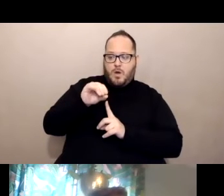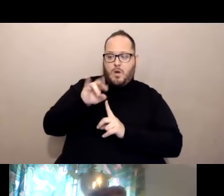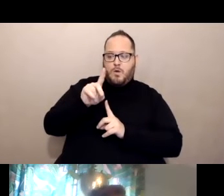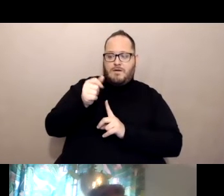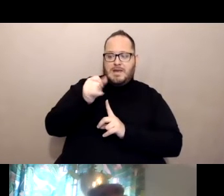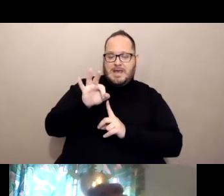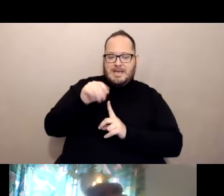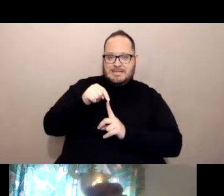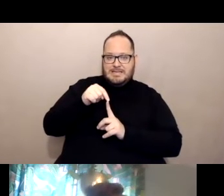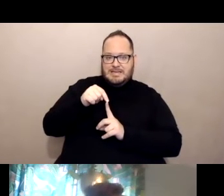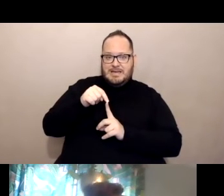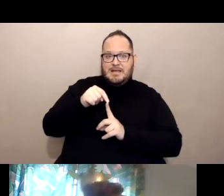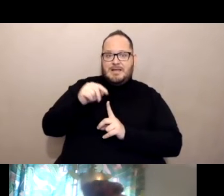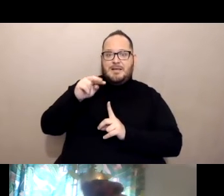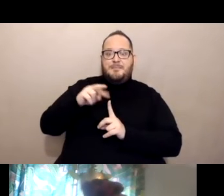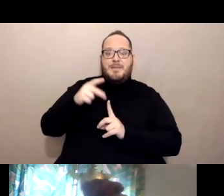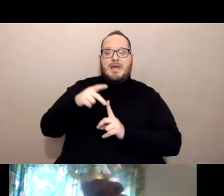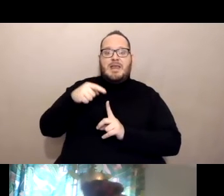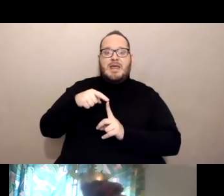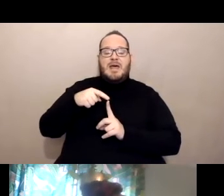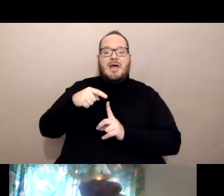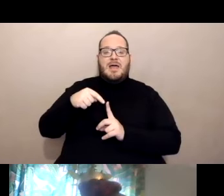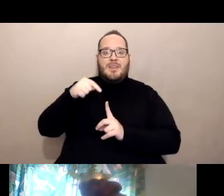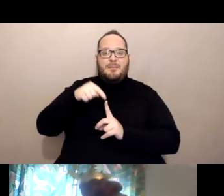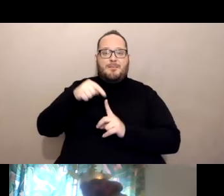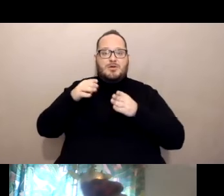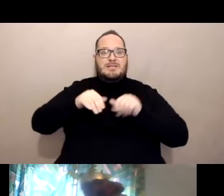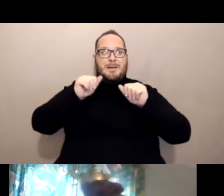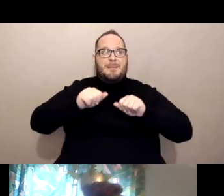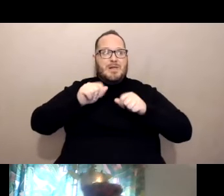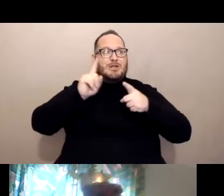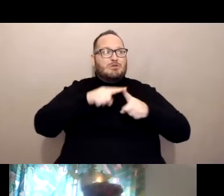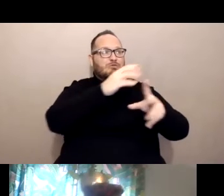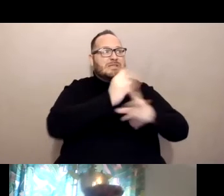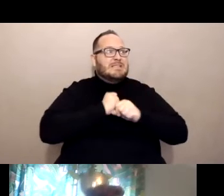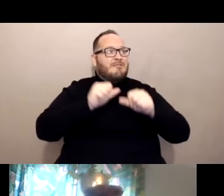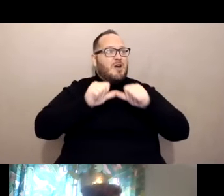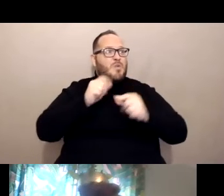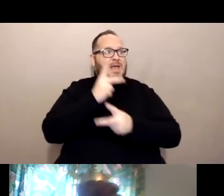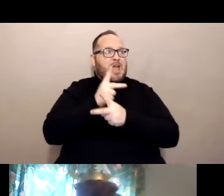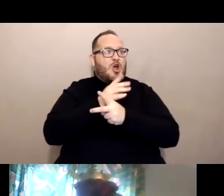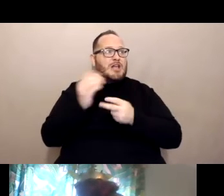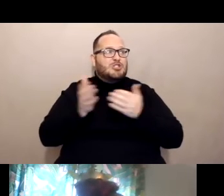ongoing care and services vital to their wellbeing and survival will be limited